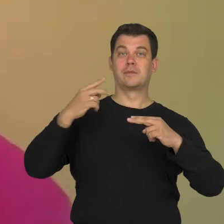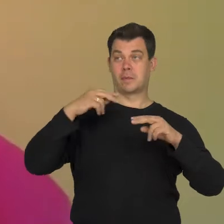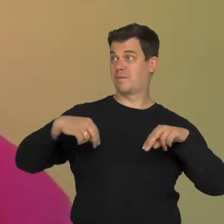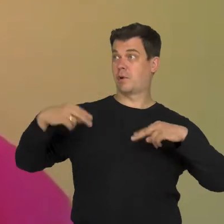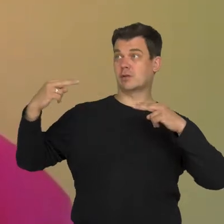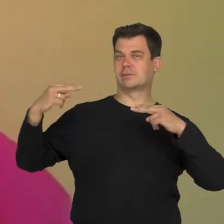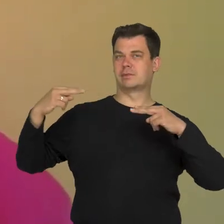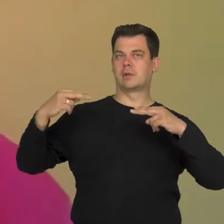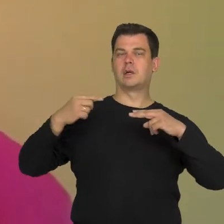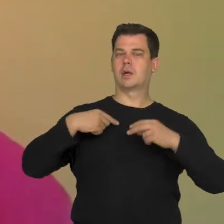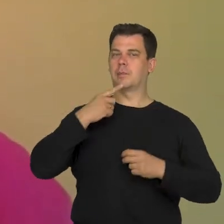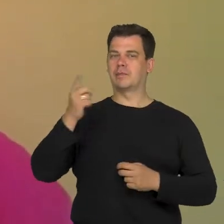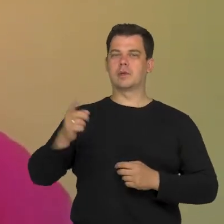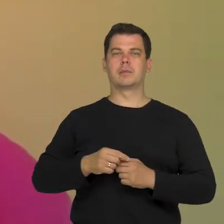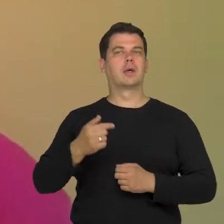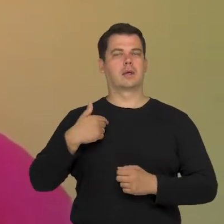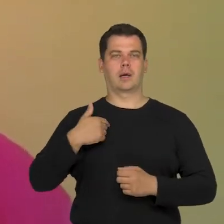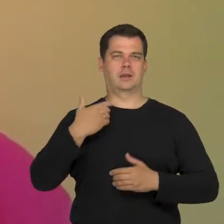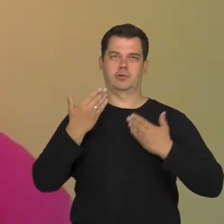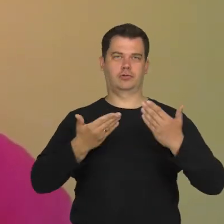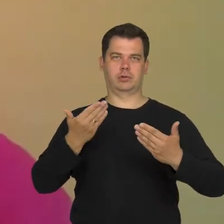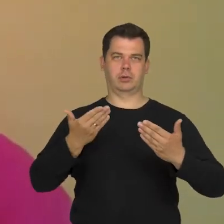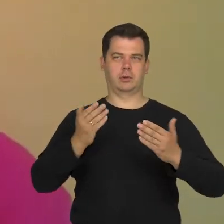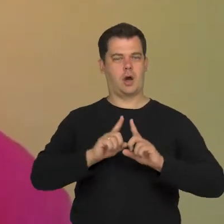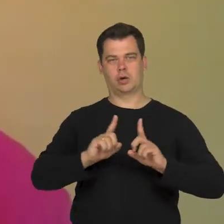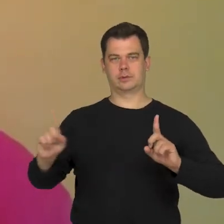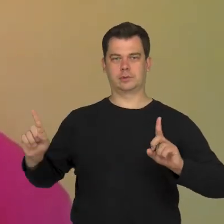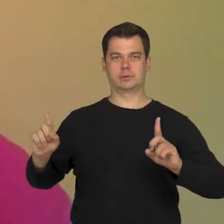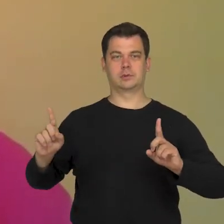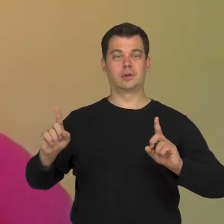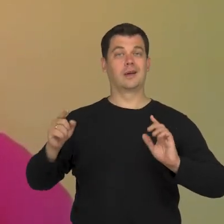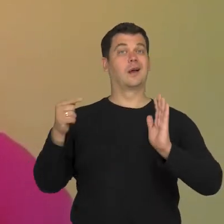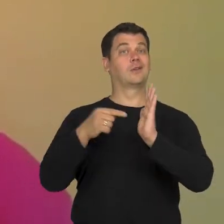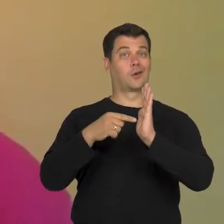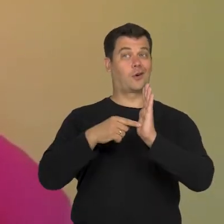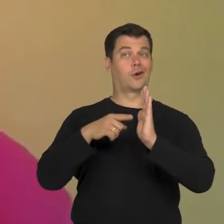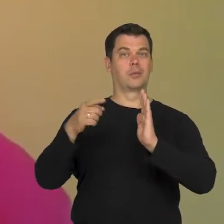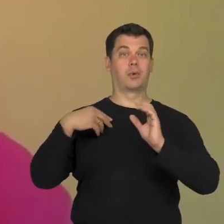and I said "I do not want that" and I didn't look away,